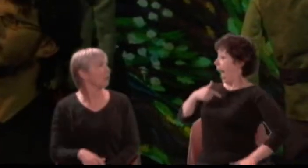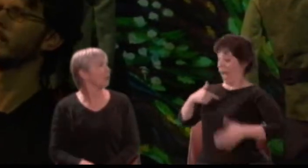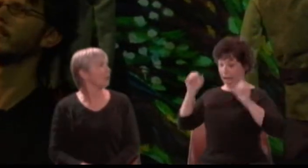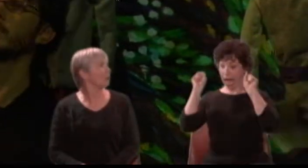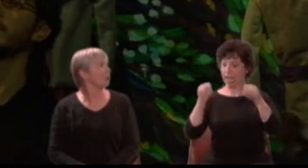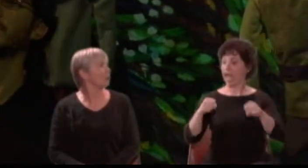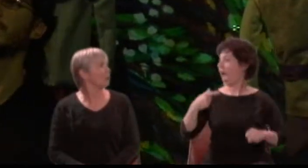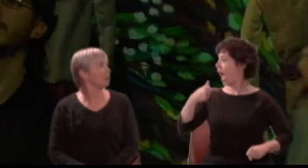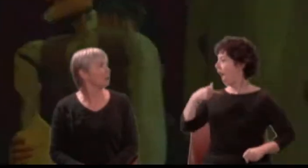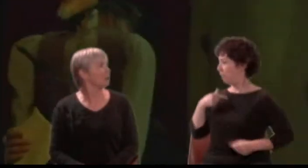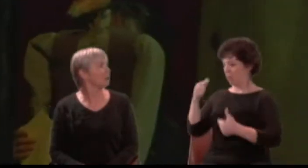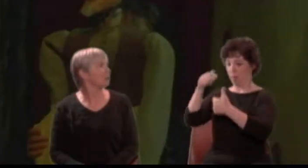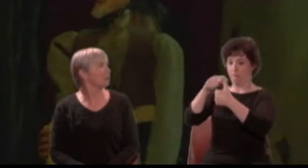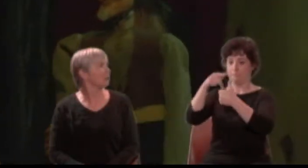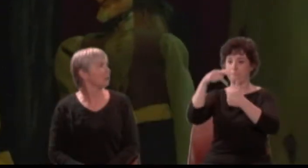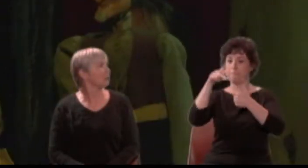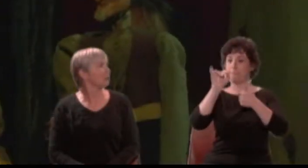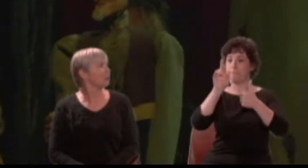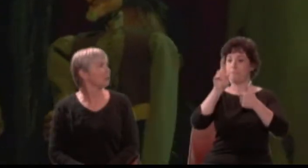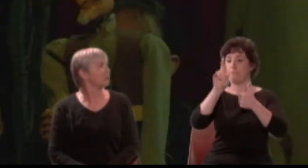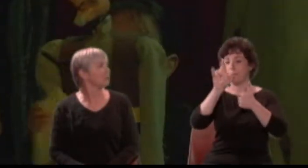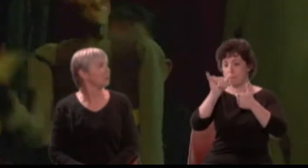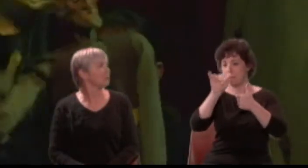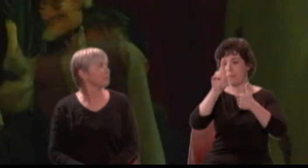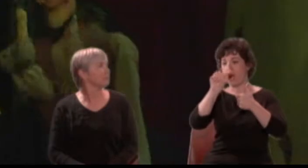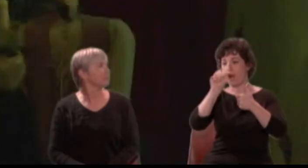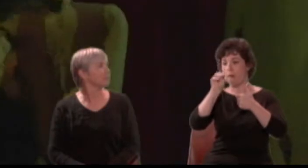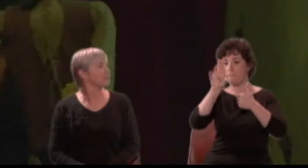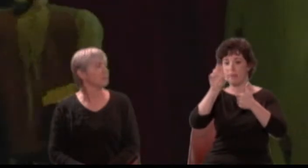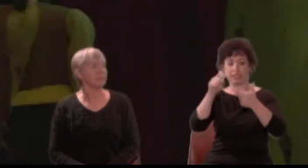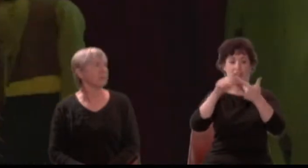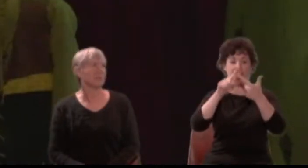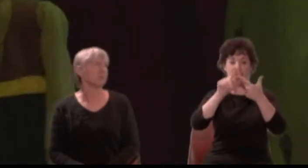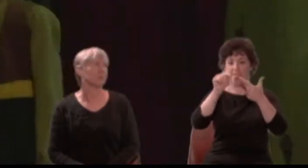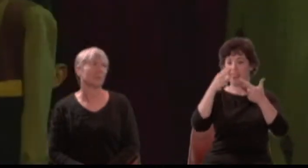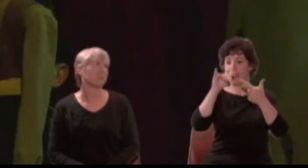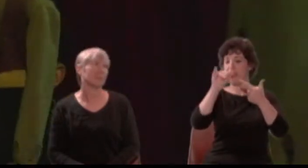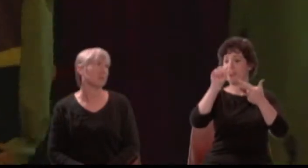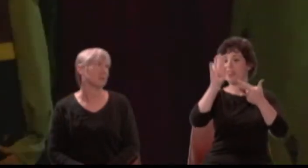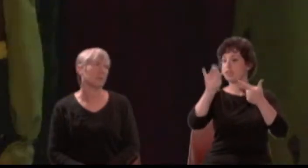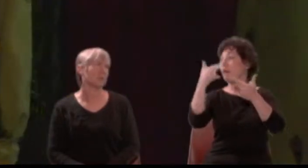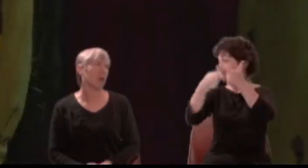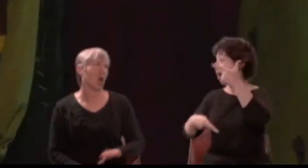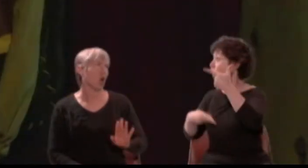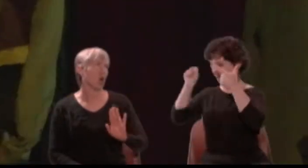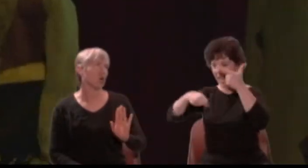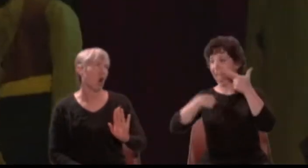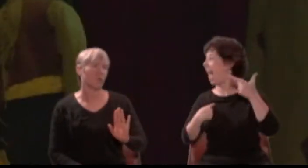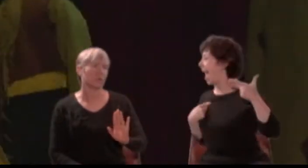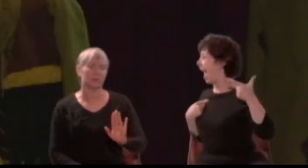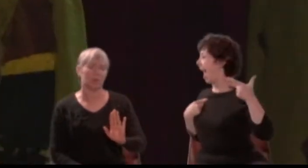I'll speak in a monstrous little voice; "Thisne, Thisne!" [Quince interjects - "Thisby"]